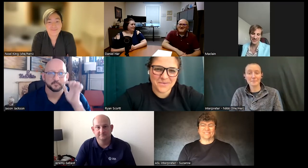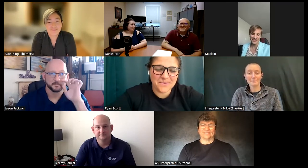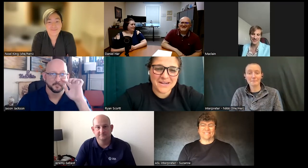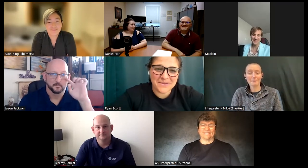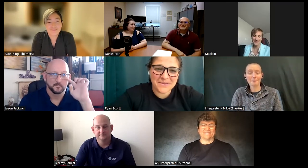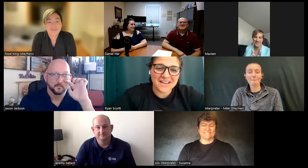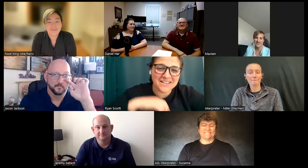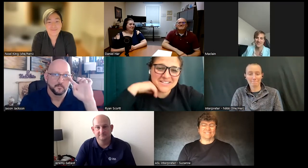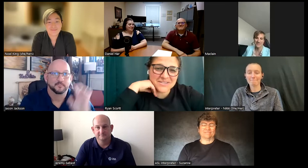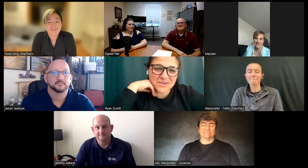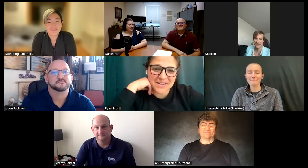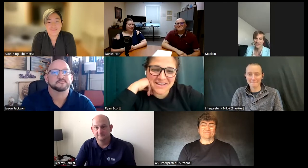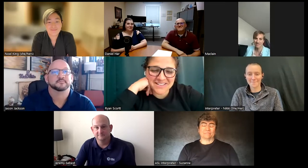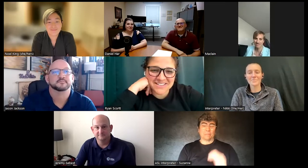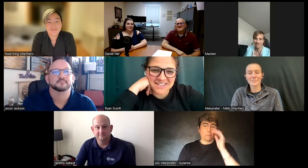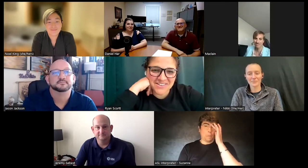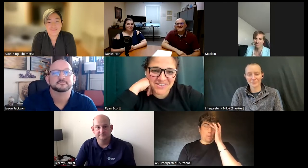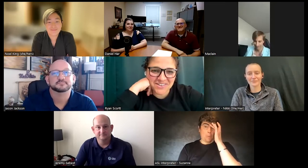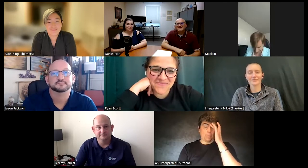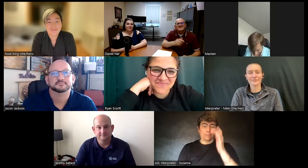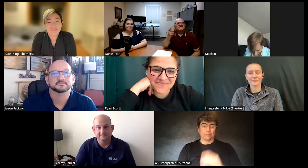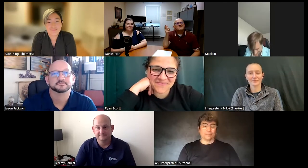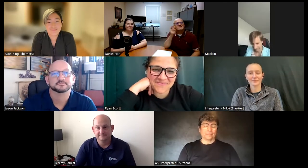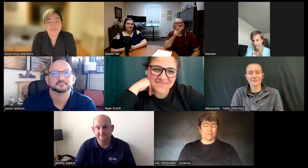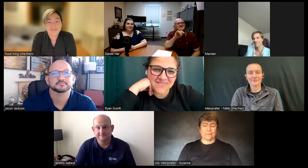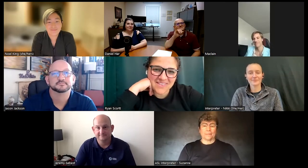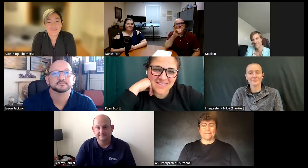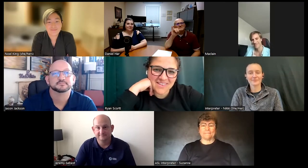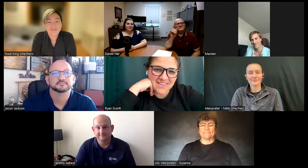wow that is great this is Daniel